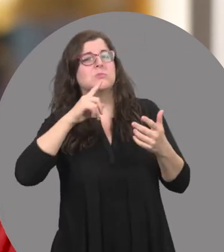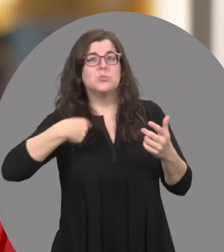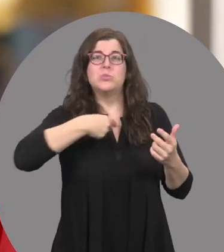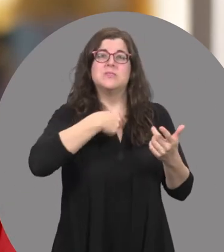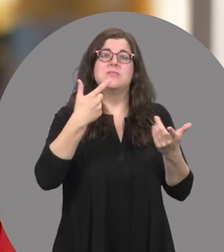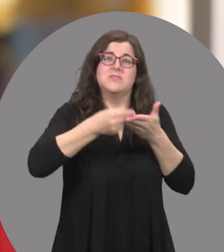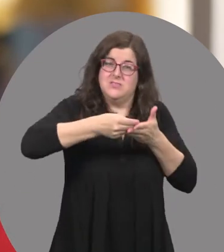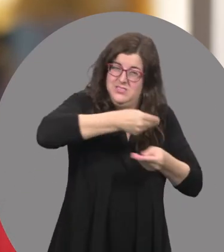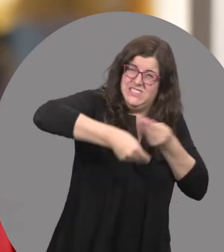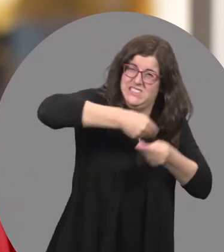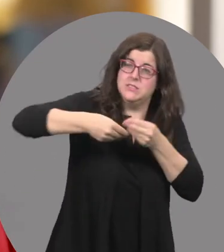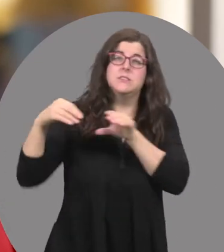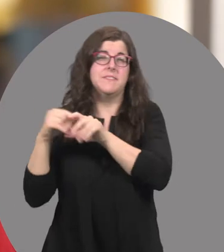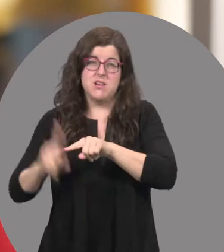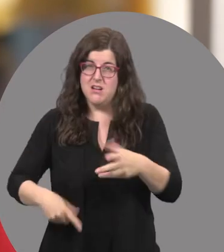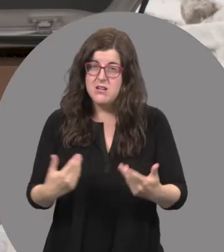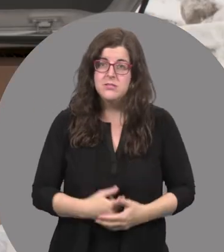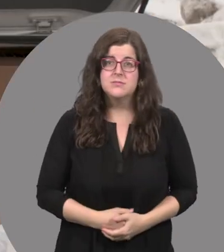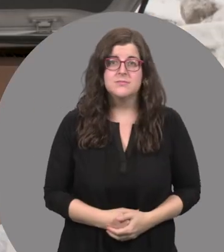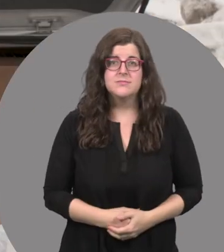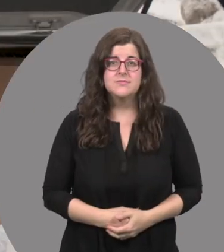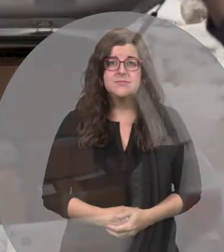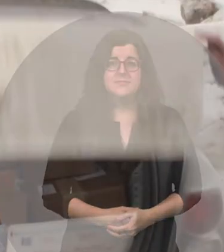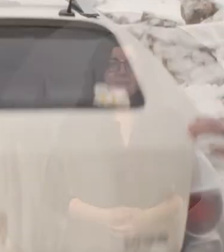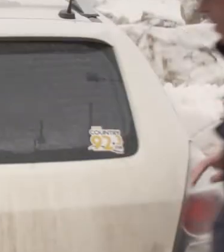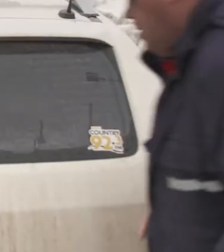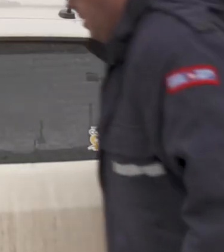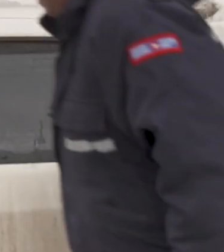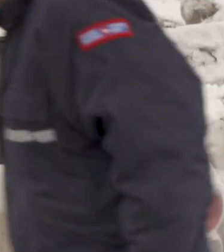Like I said, we live pay cheque to pay cheque and sometimes not even.